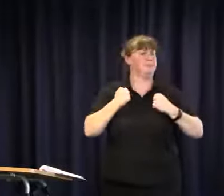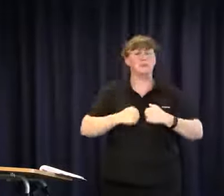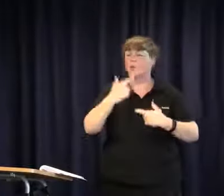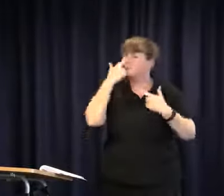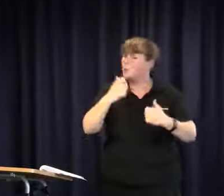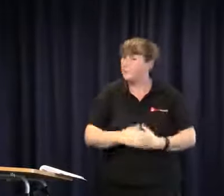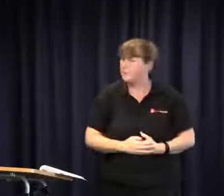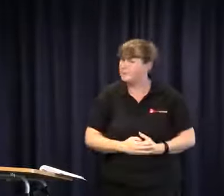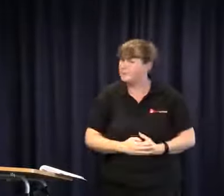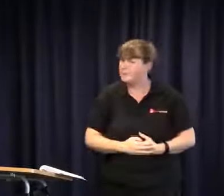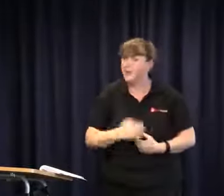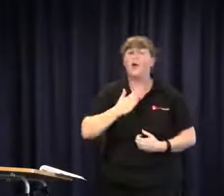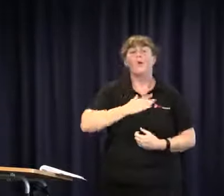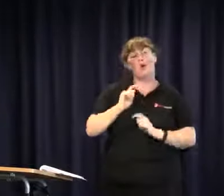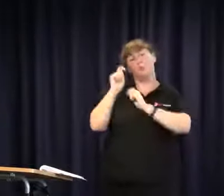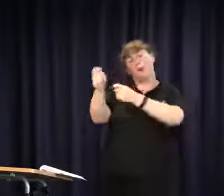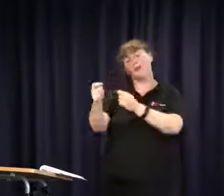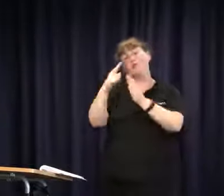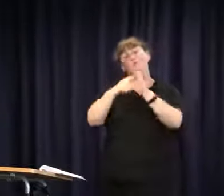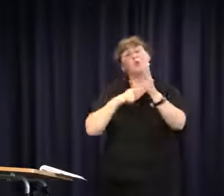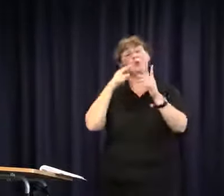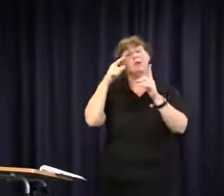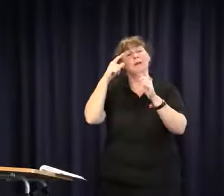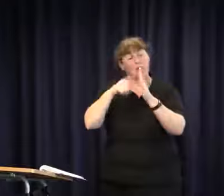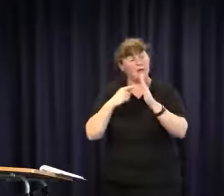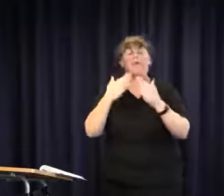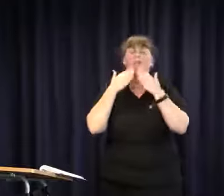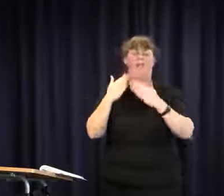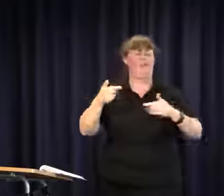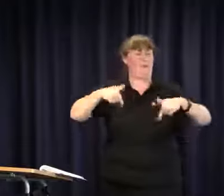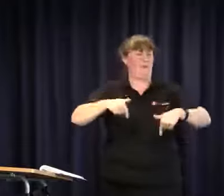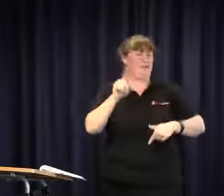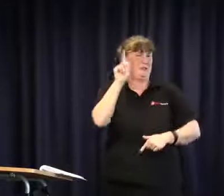more of a huger impact nationally. Good luck. I would like to pass back over to Julie Judd